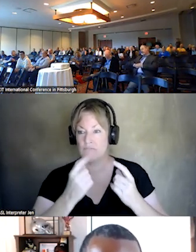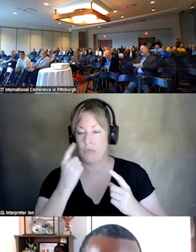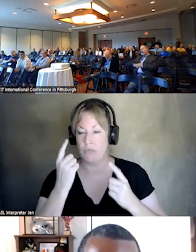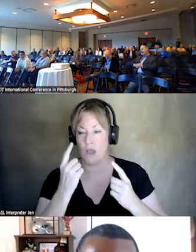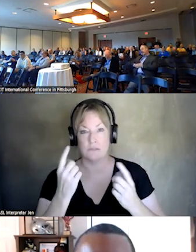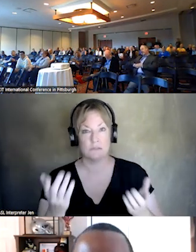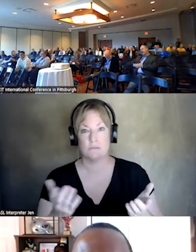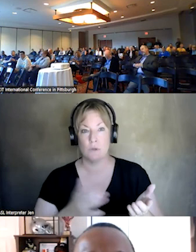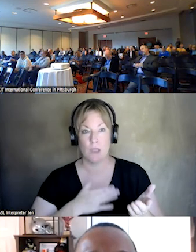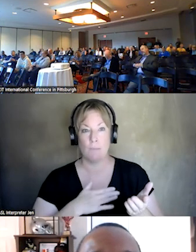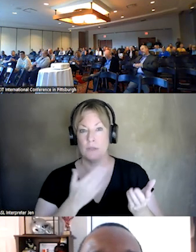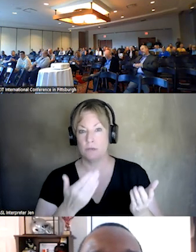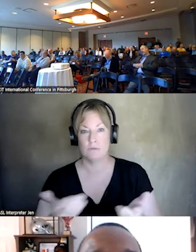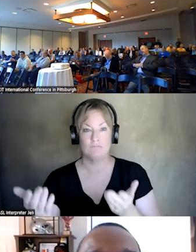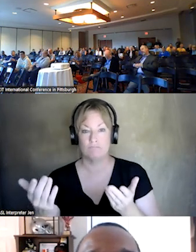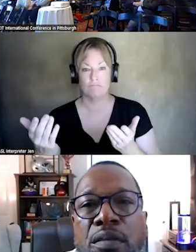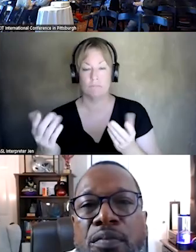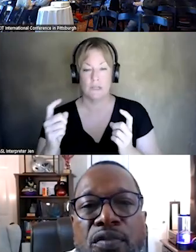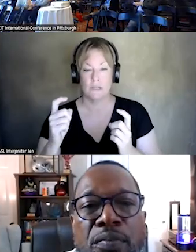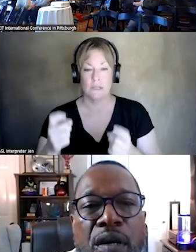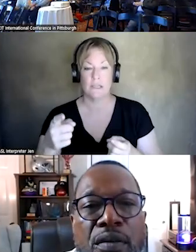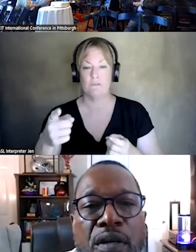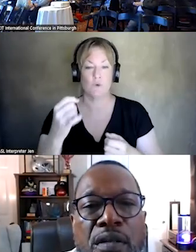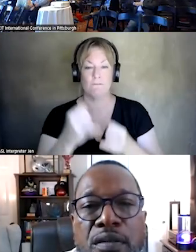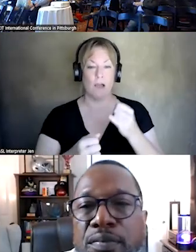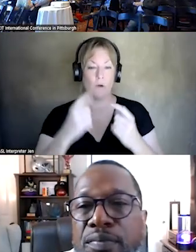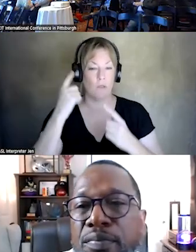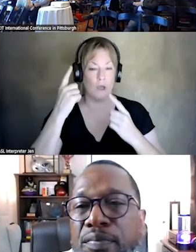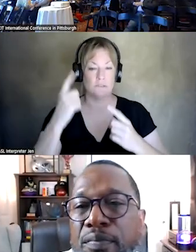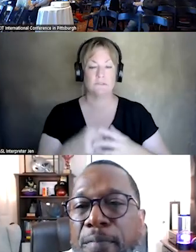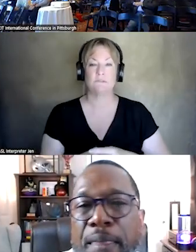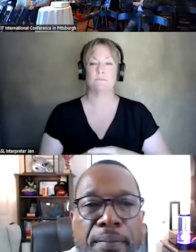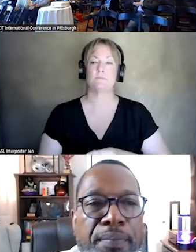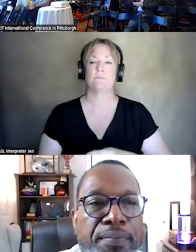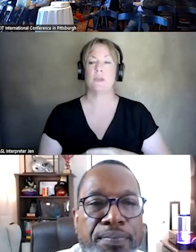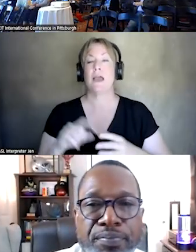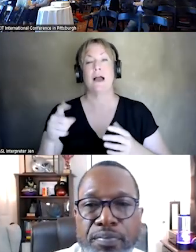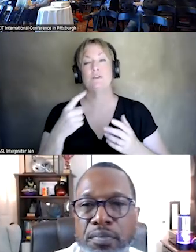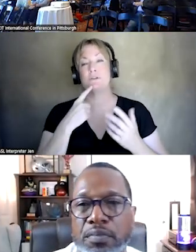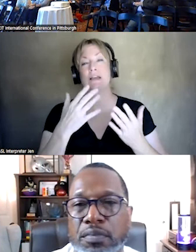HAPPY TO, TO GIVE YOU SOME, SOME FINAL THOUGHTS. >> I JUST WANT TO SAY THANK YOU SO MUCH FOR THE